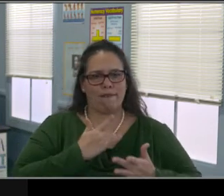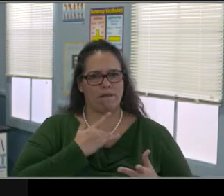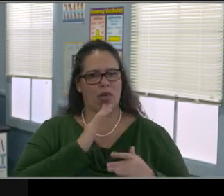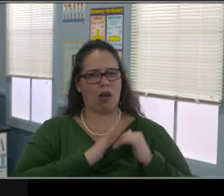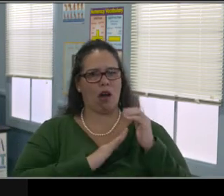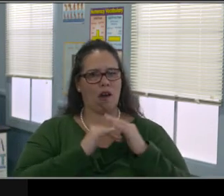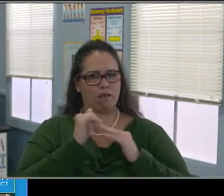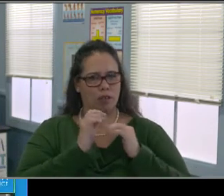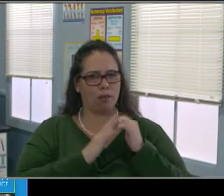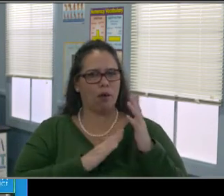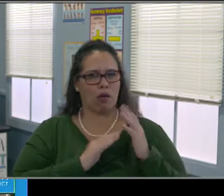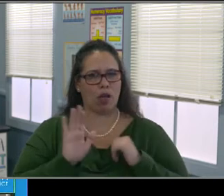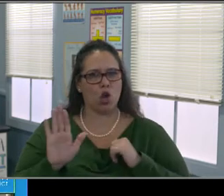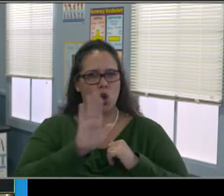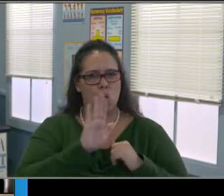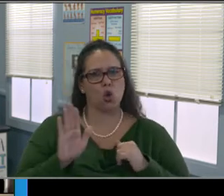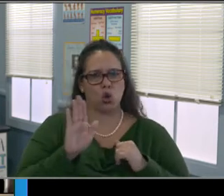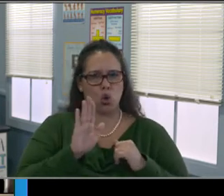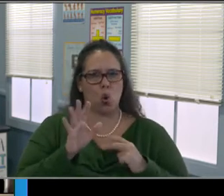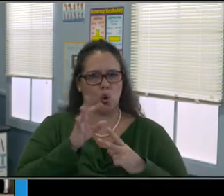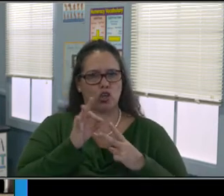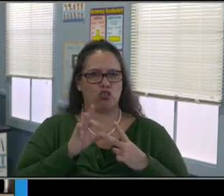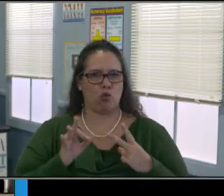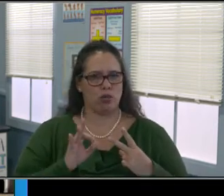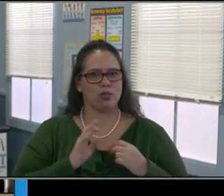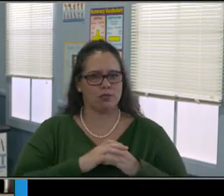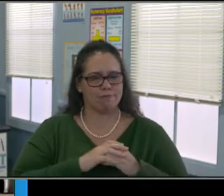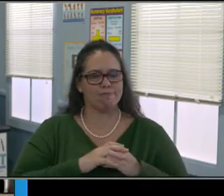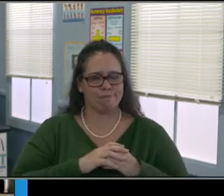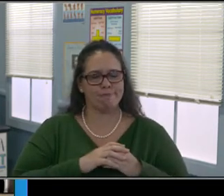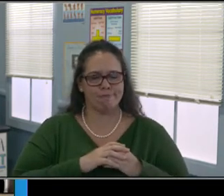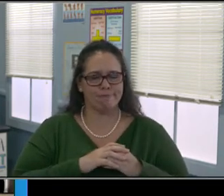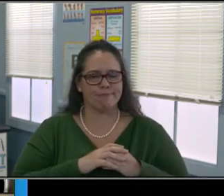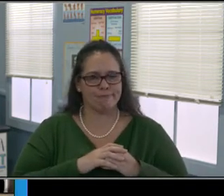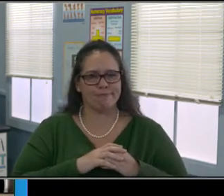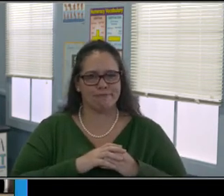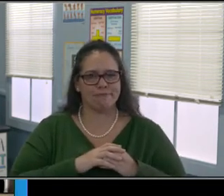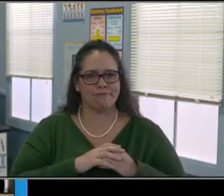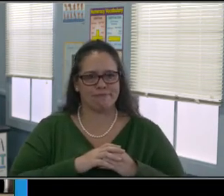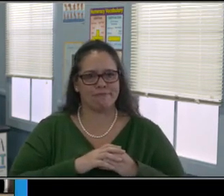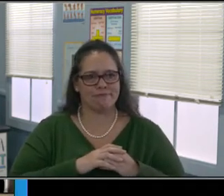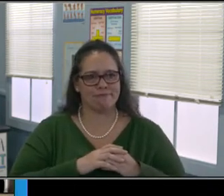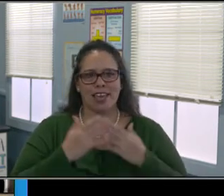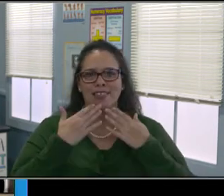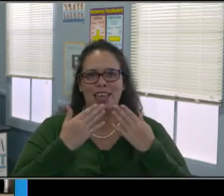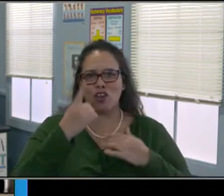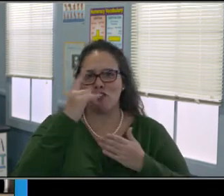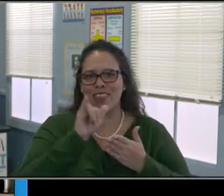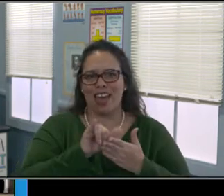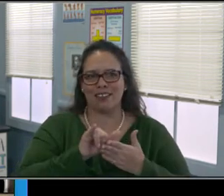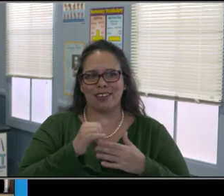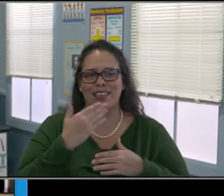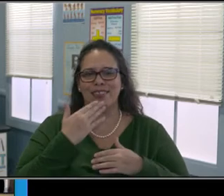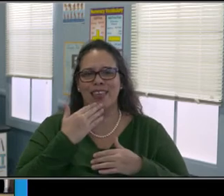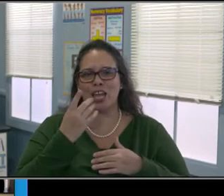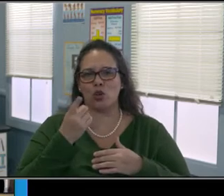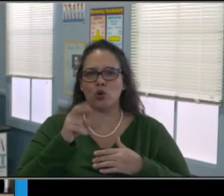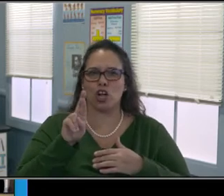Hi, good evening. My name is Wendy Rosenquist and I'm a Special Ed Administrator with the District. And today I'm gonna talk to you